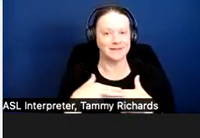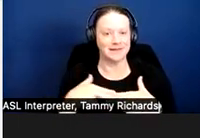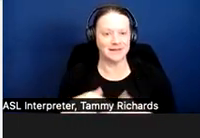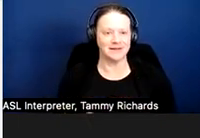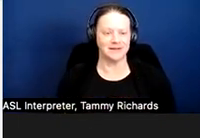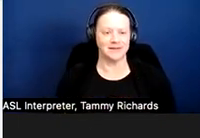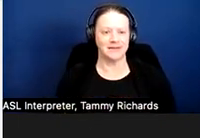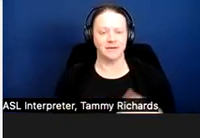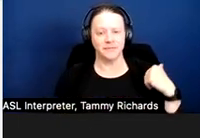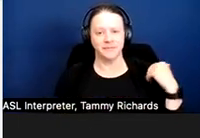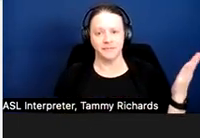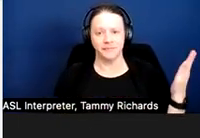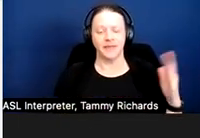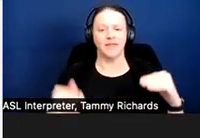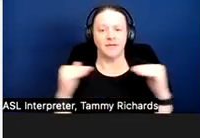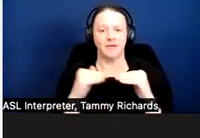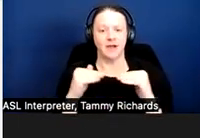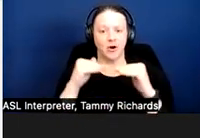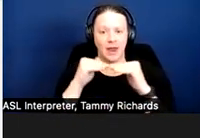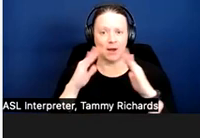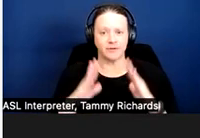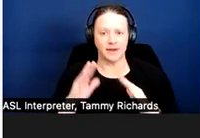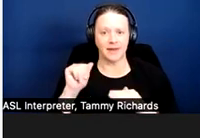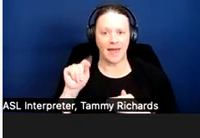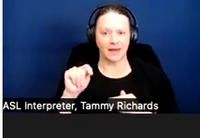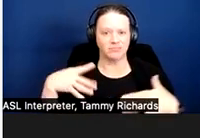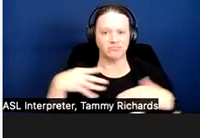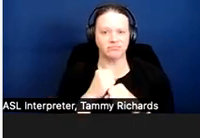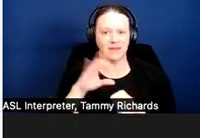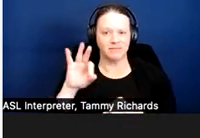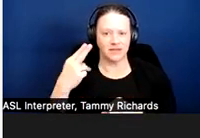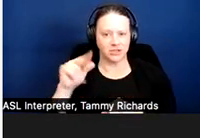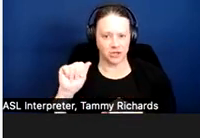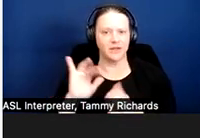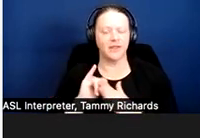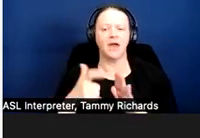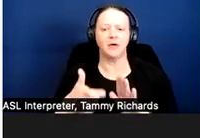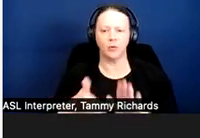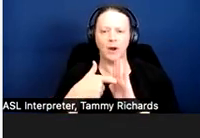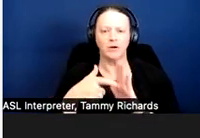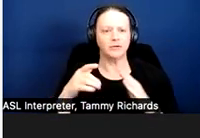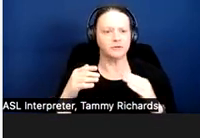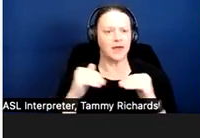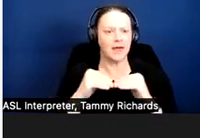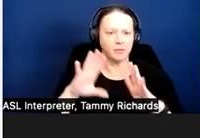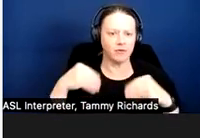So the Fair Housing Act requires housing providers to make reasonable accommodations and reasonable